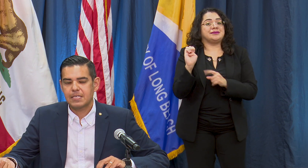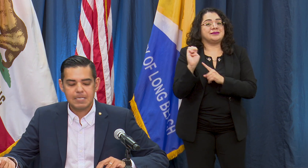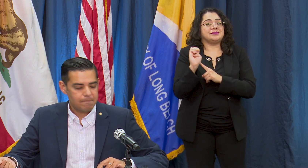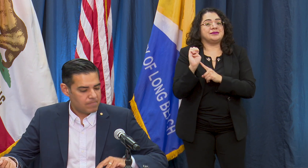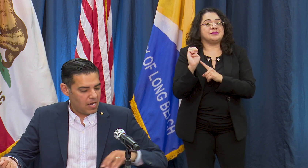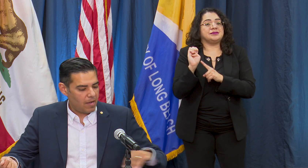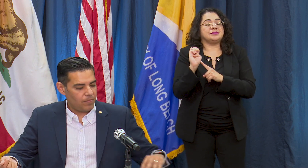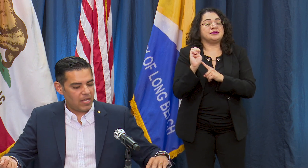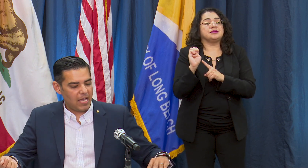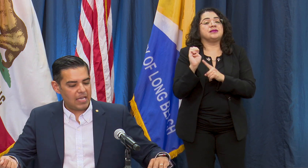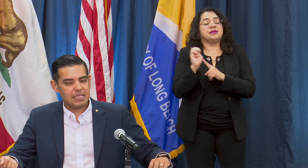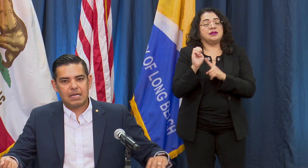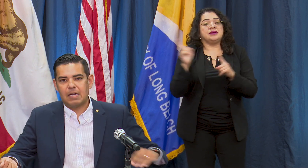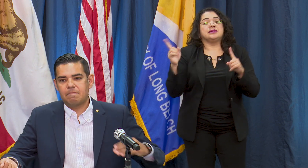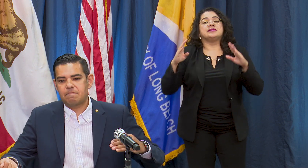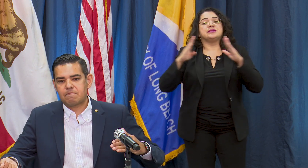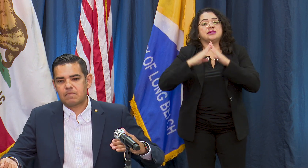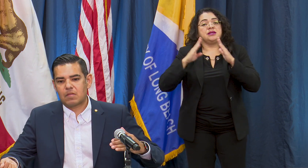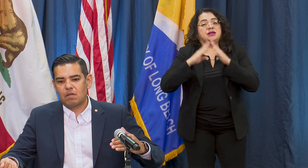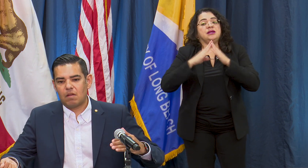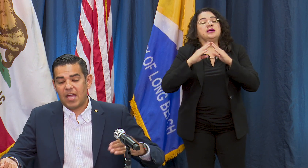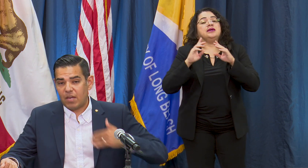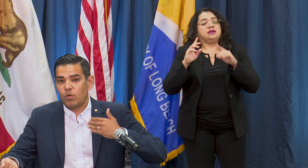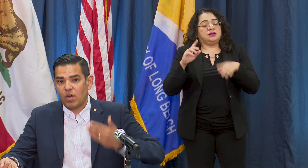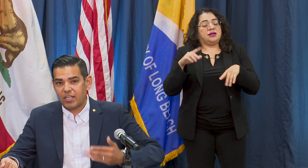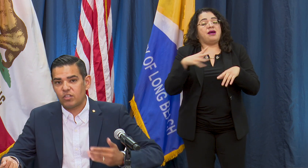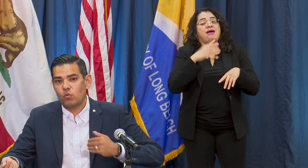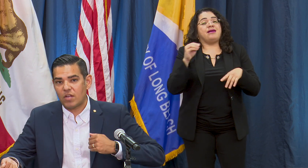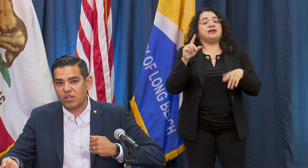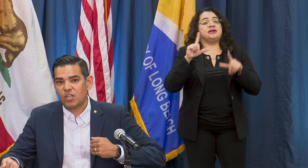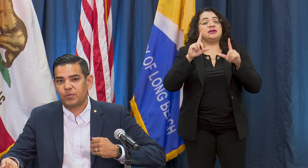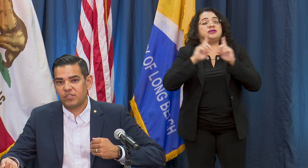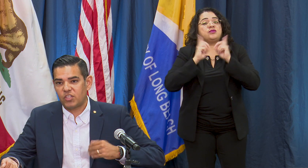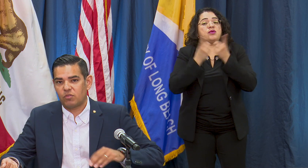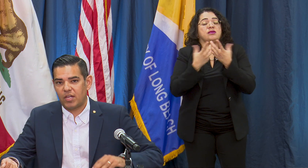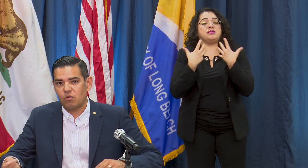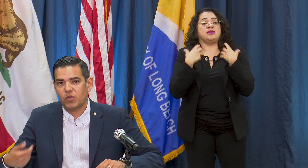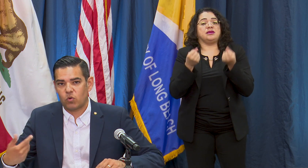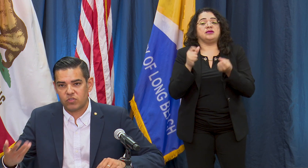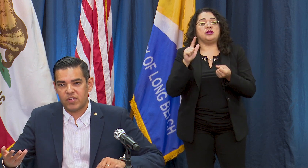and we want to continue to watch the hospitalization rate over the course the